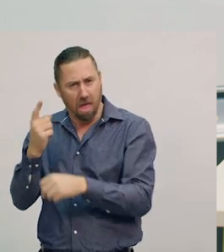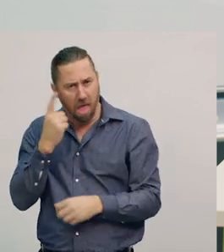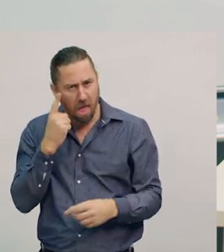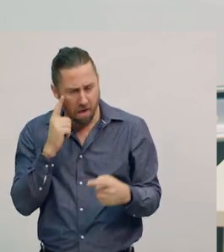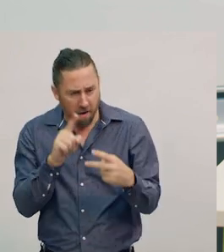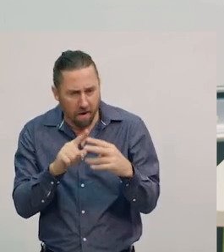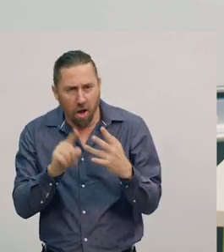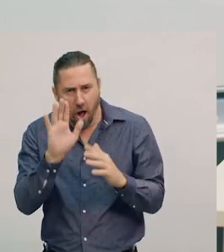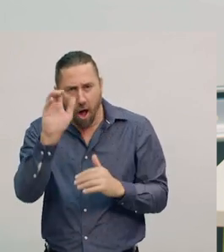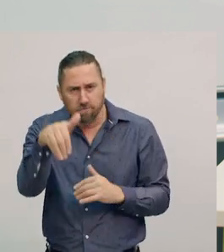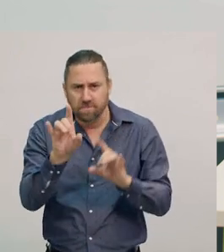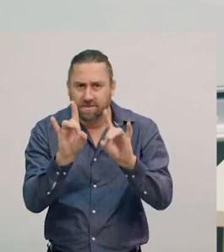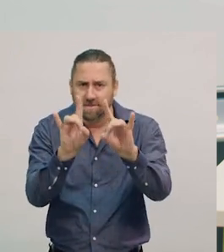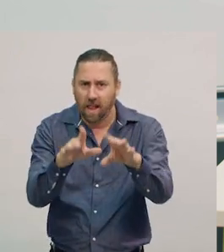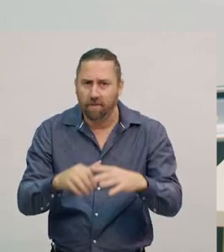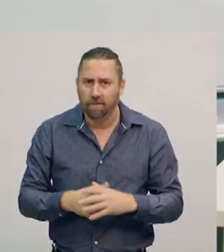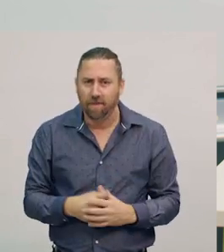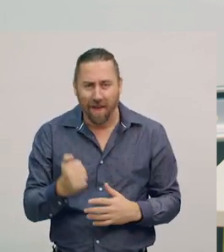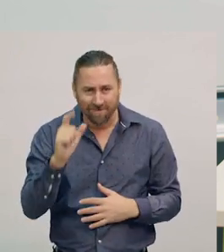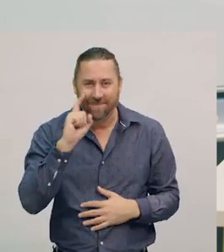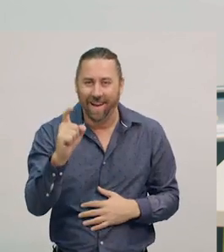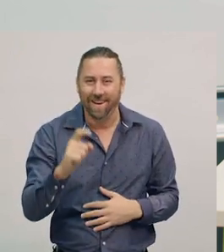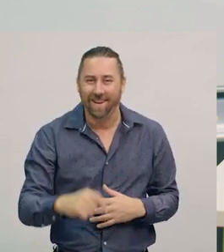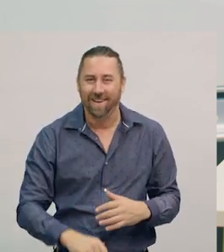I wonder what you'll find out. Have fun!